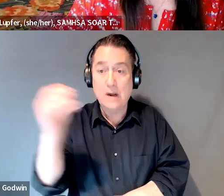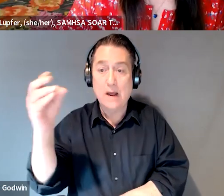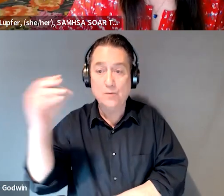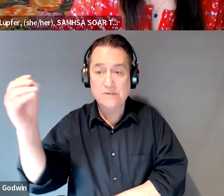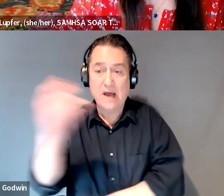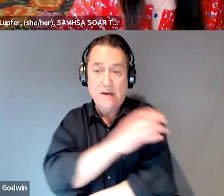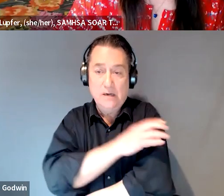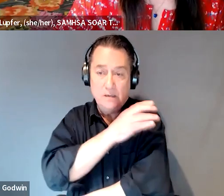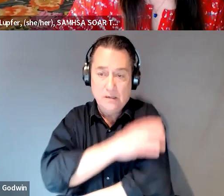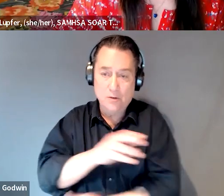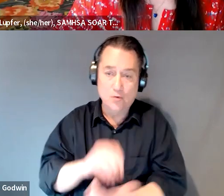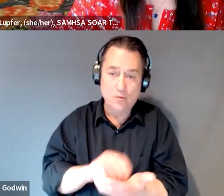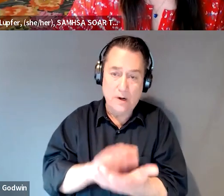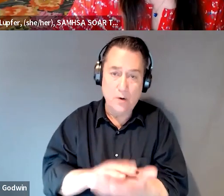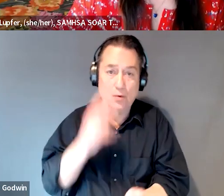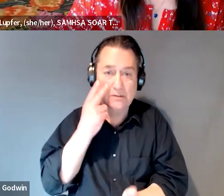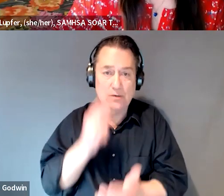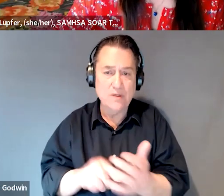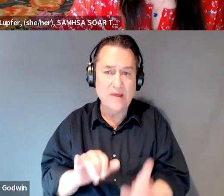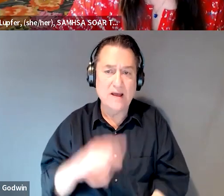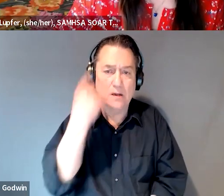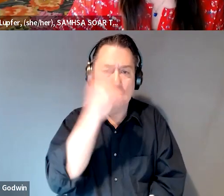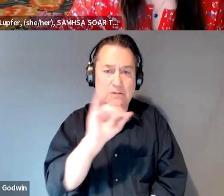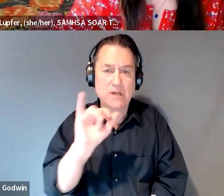so we can see what they look like when they presented